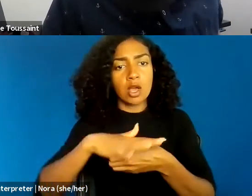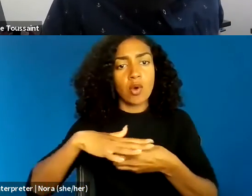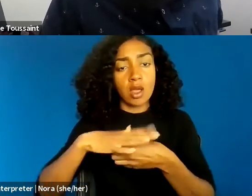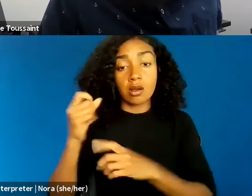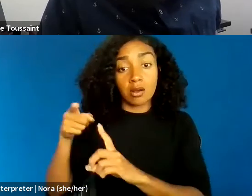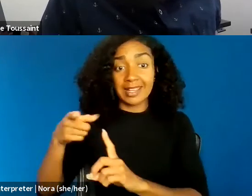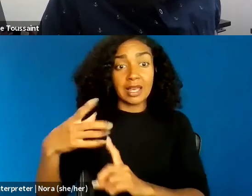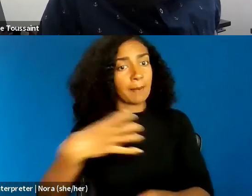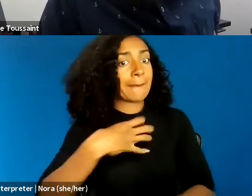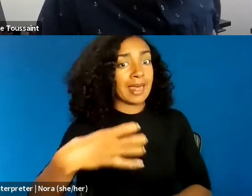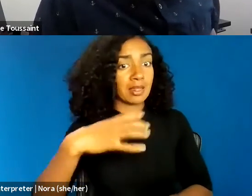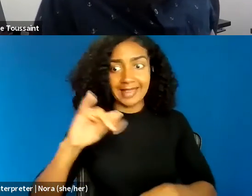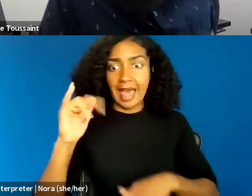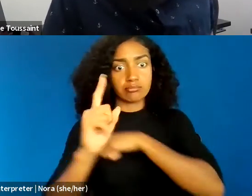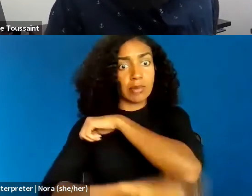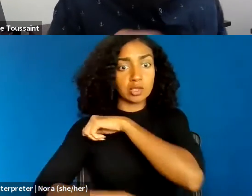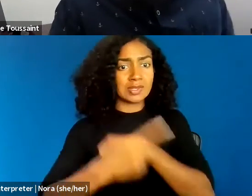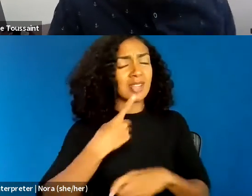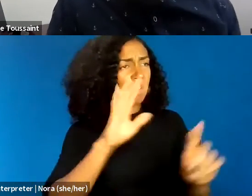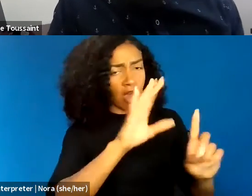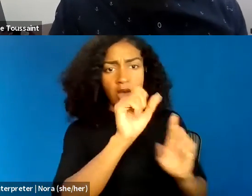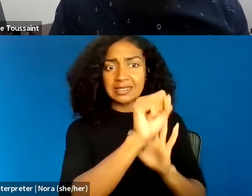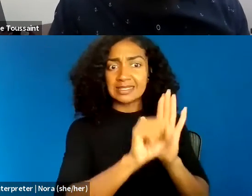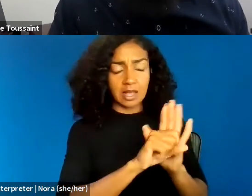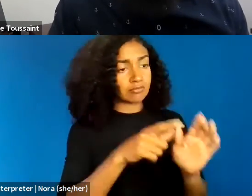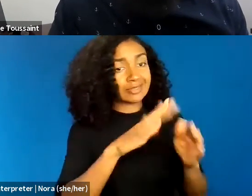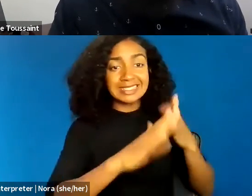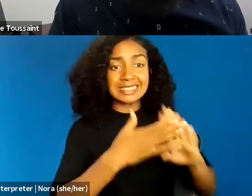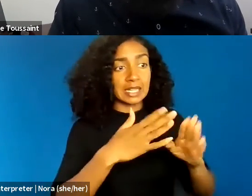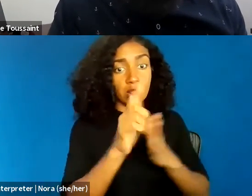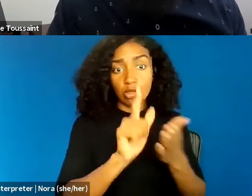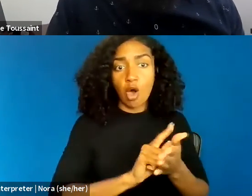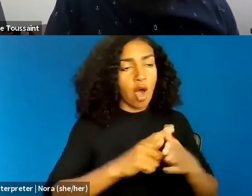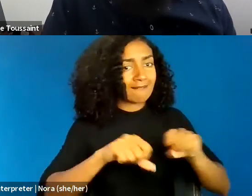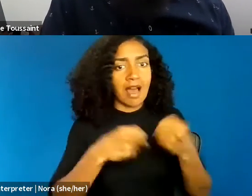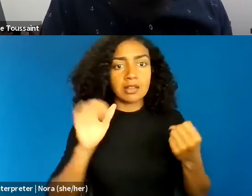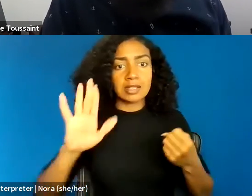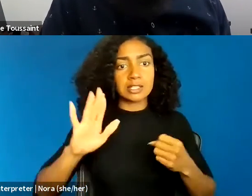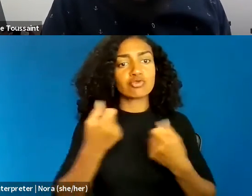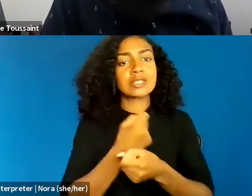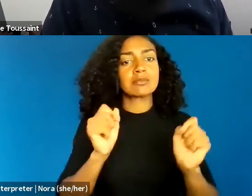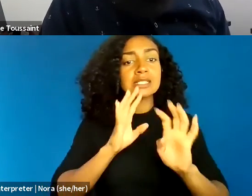arguing that the city ordinance violated his freedom of speech under the First Amendment. However, in a unanimous opinion,